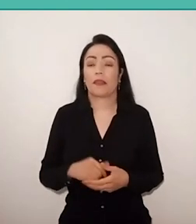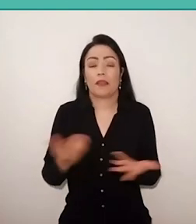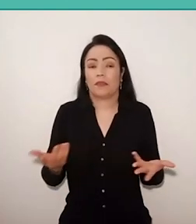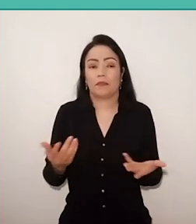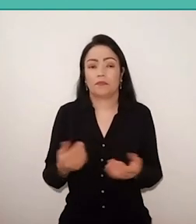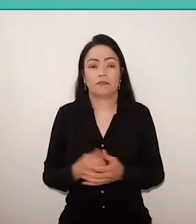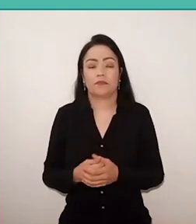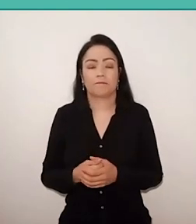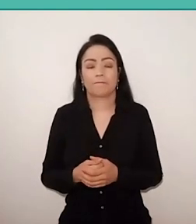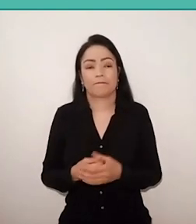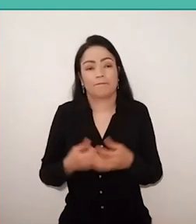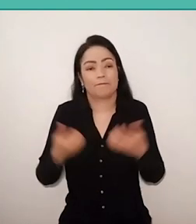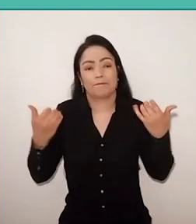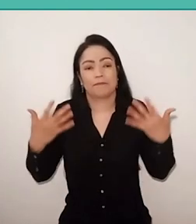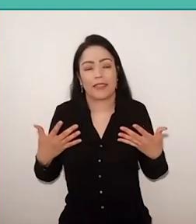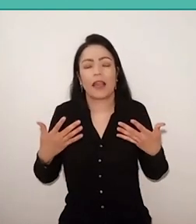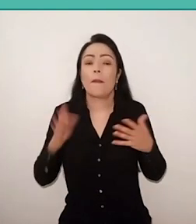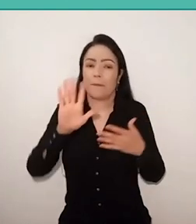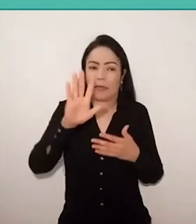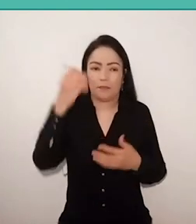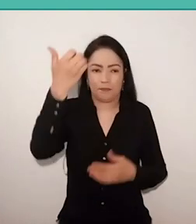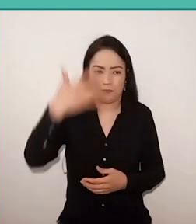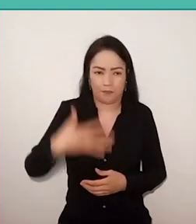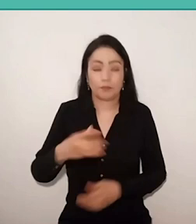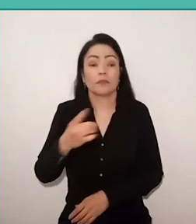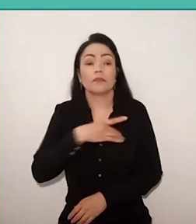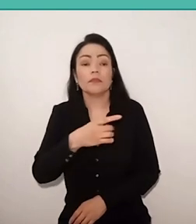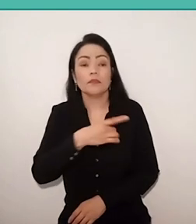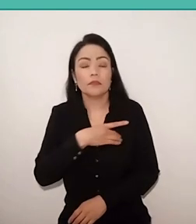Now I will deal with the fear and pedagogical hatred,